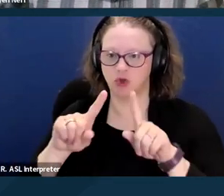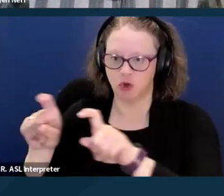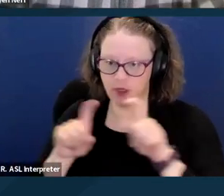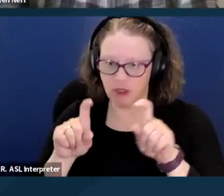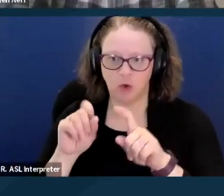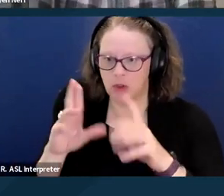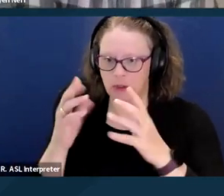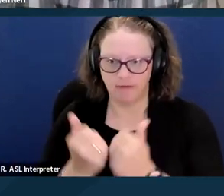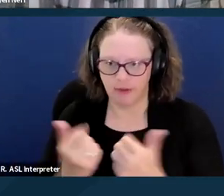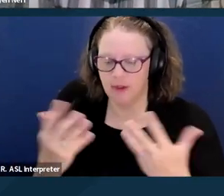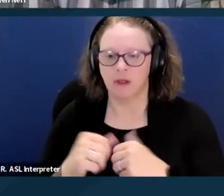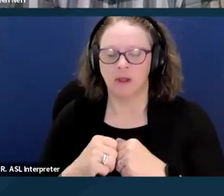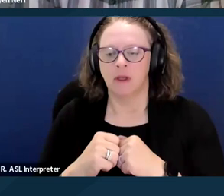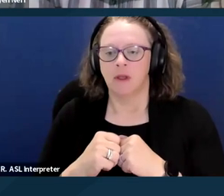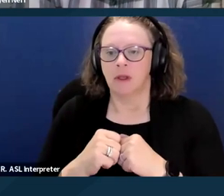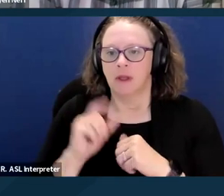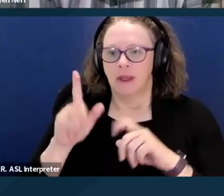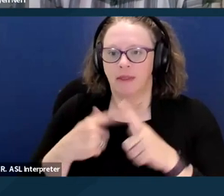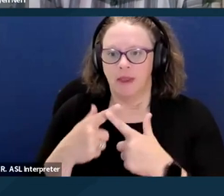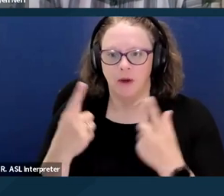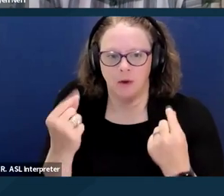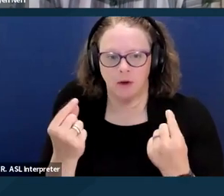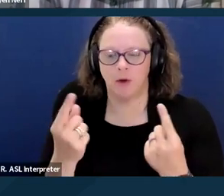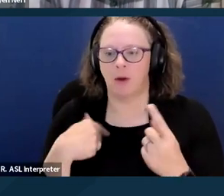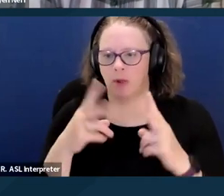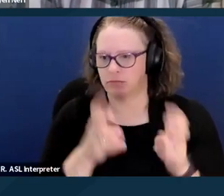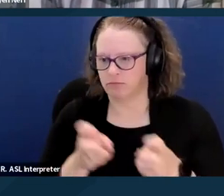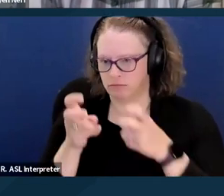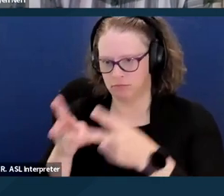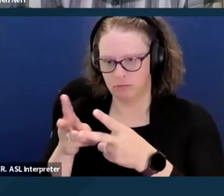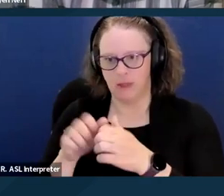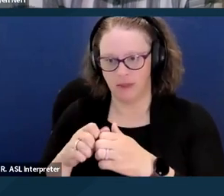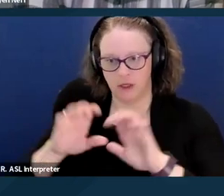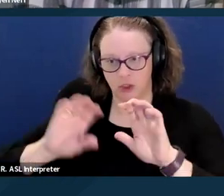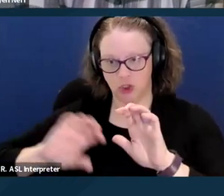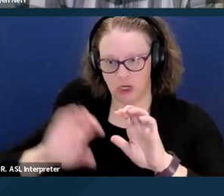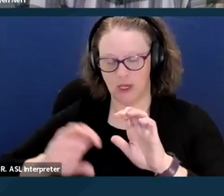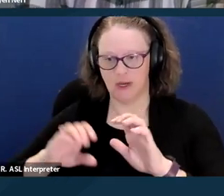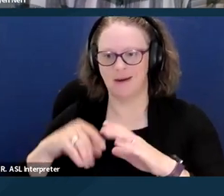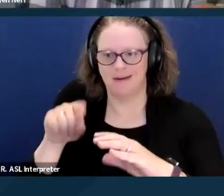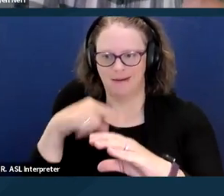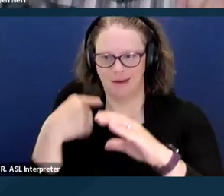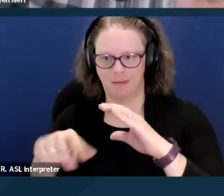you can, I'm just gonna put in the chat the email address for our